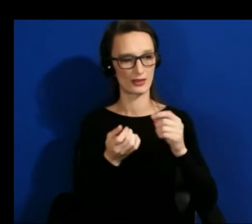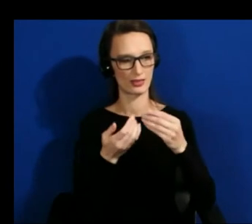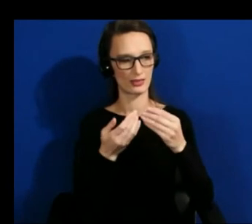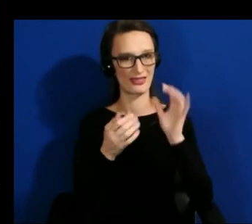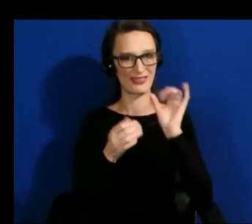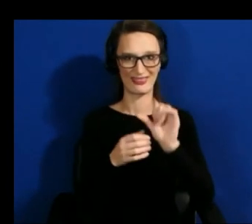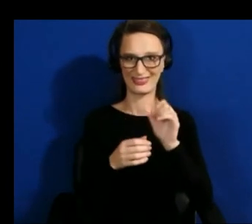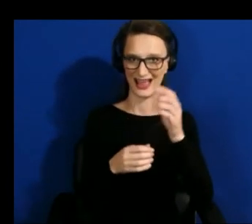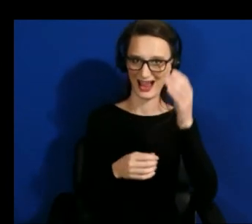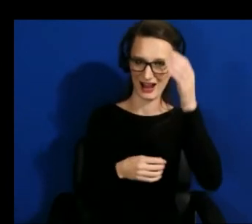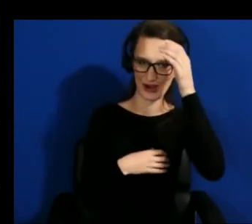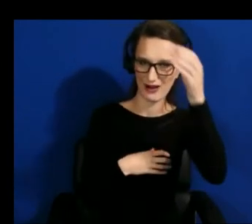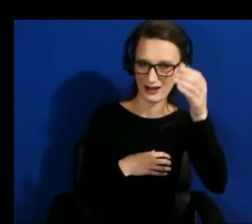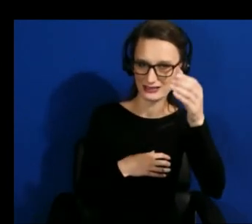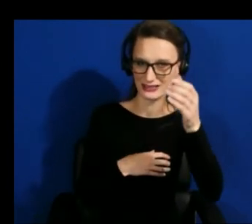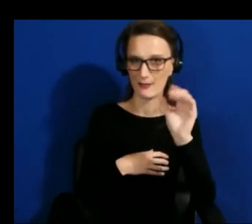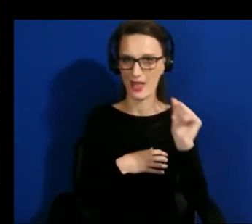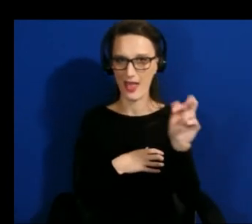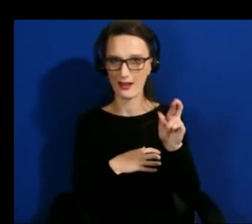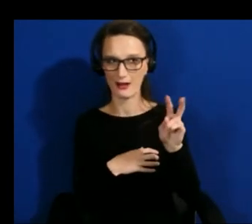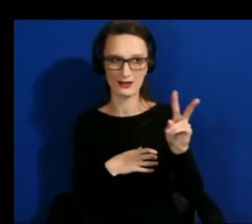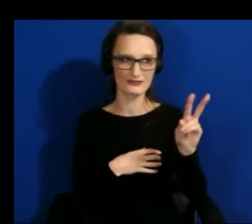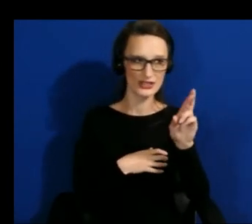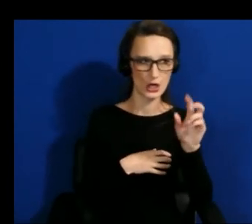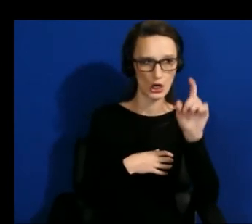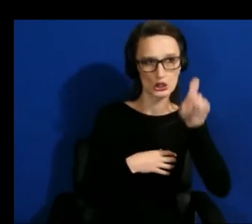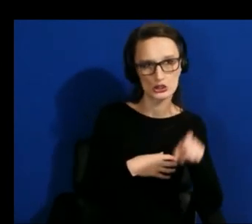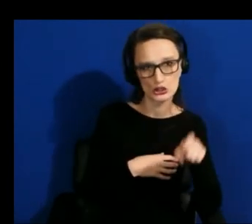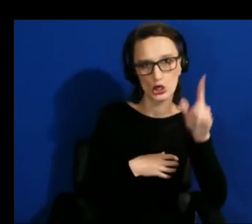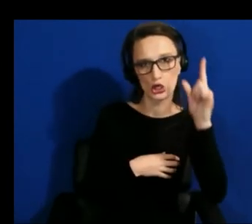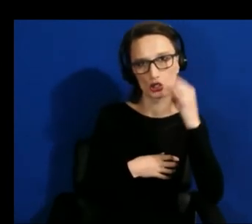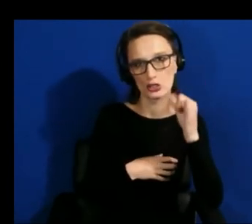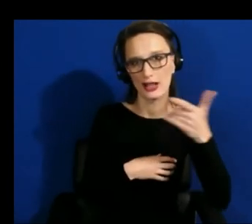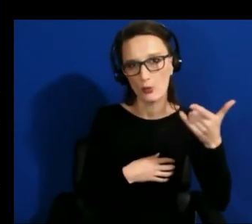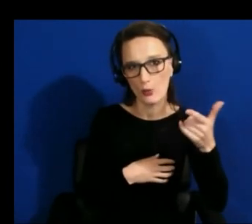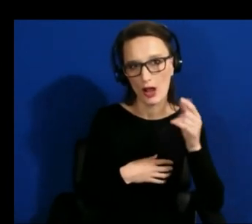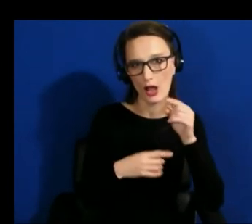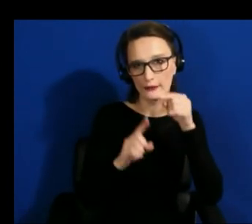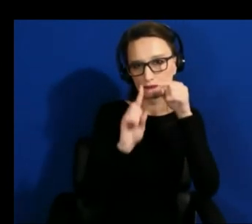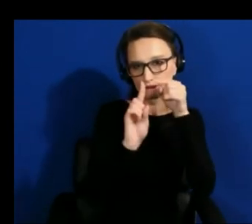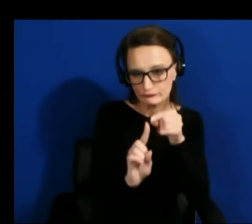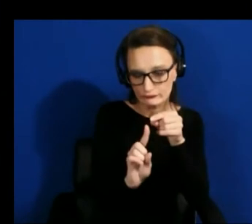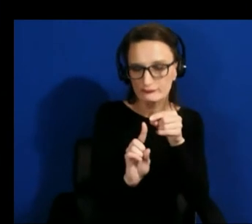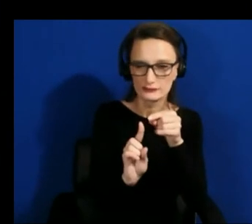what ar and vr should be um and that you know obviously should take into account